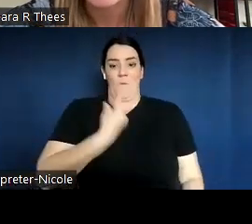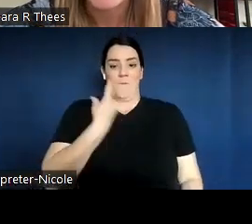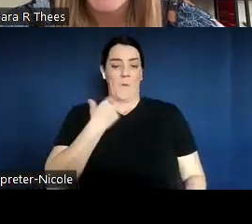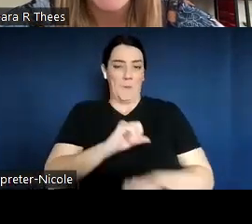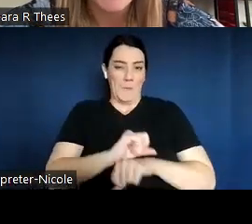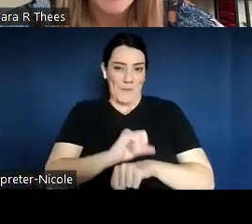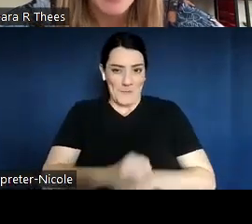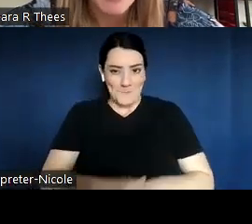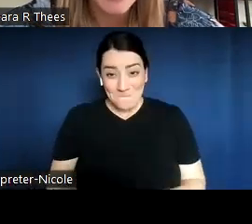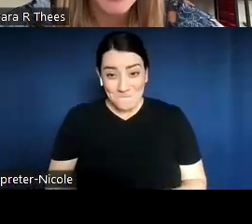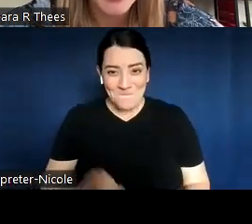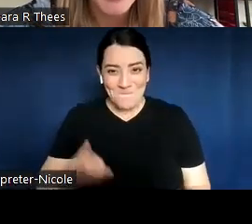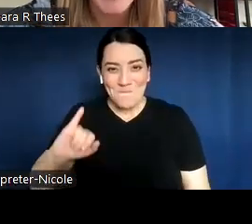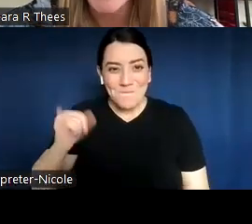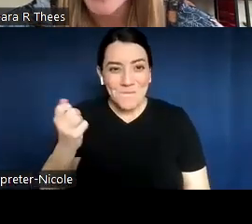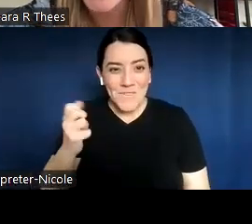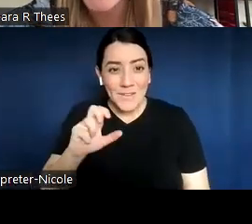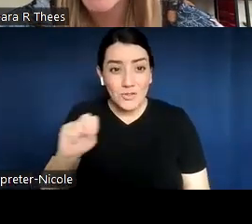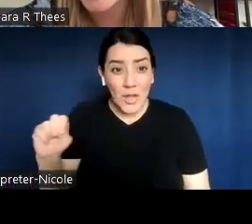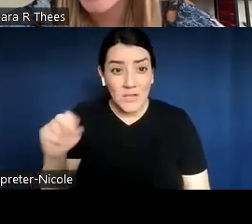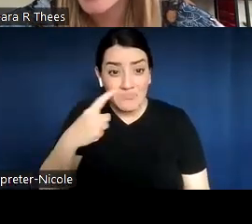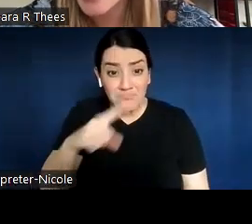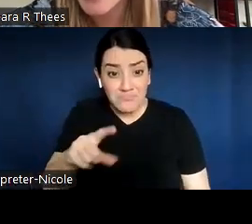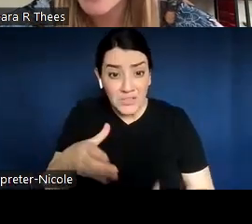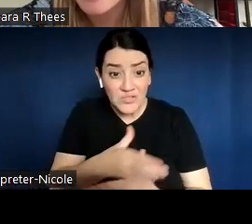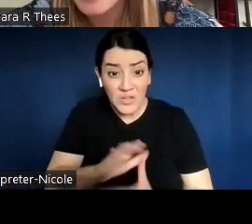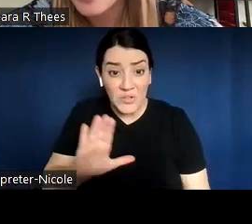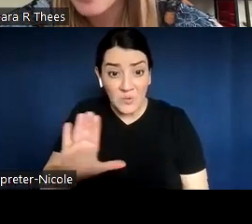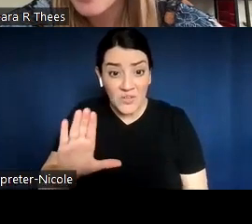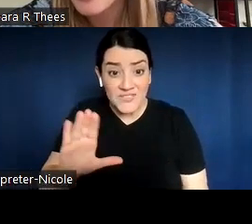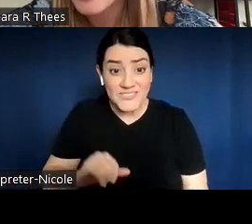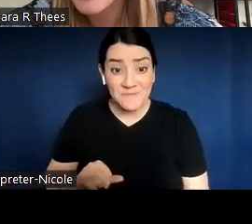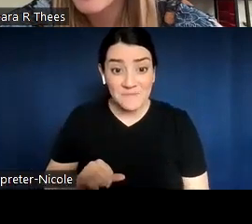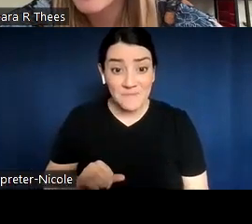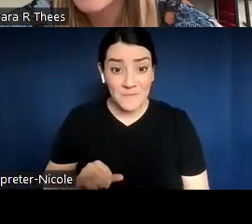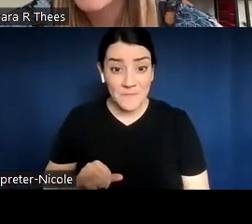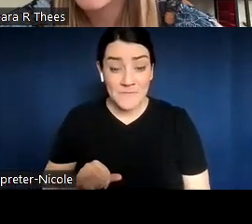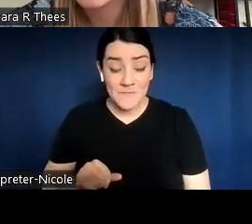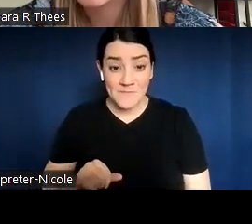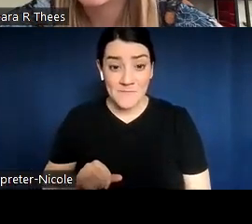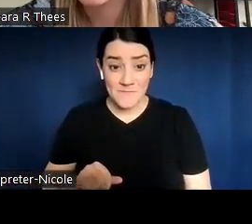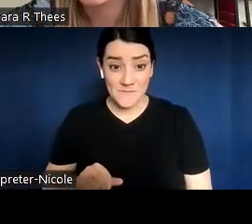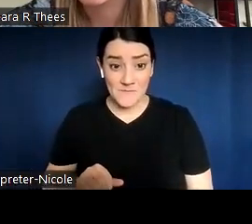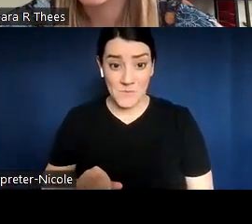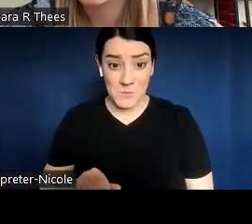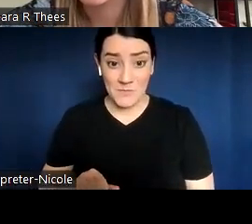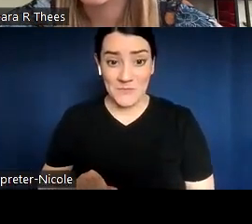Jen, if you want to share yours next and then we'll go with Jonathan.